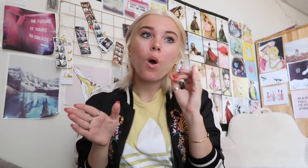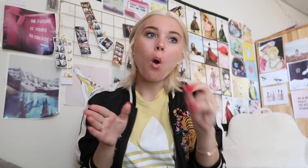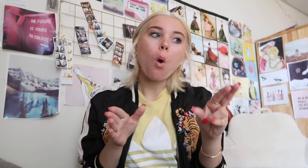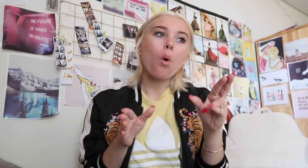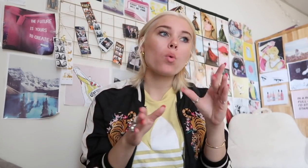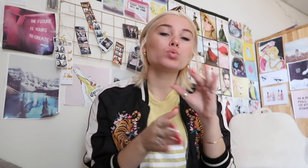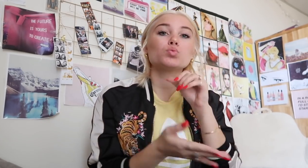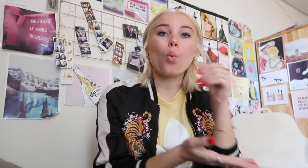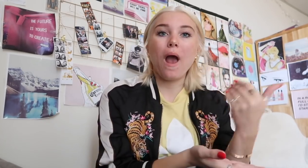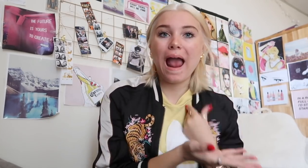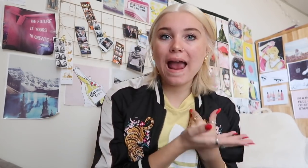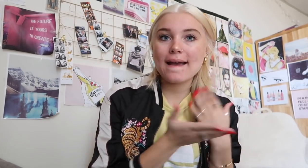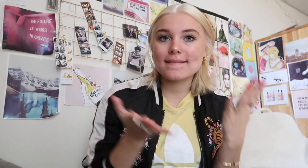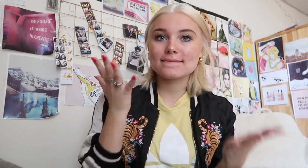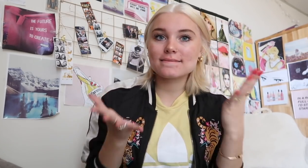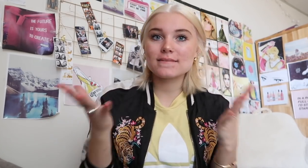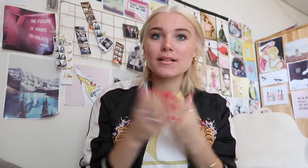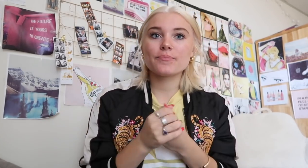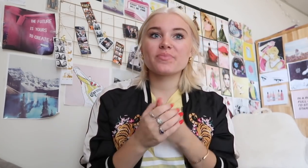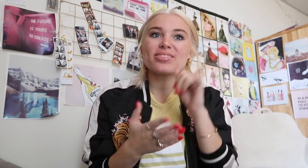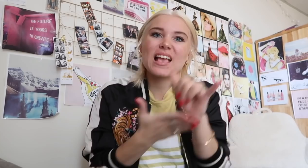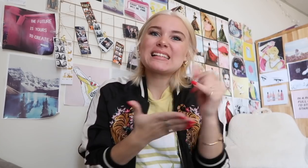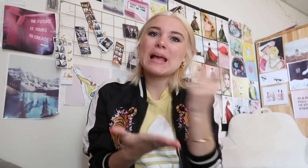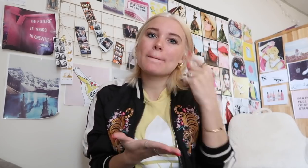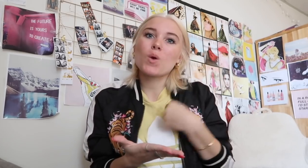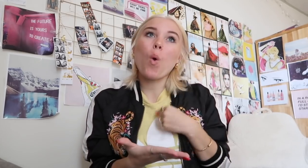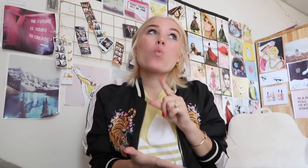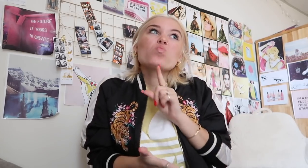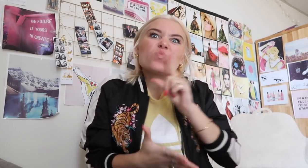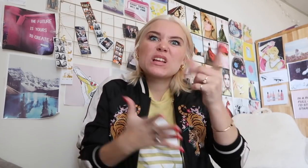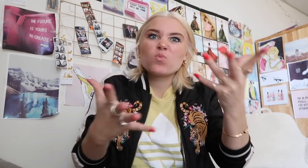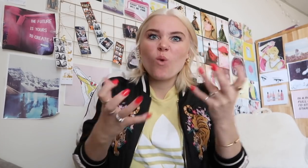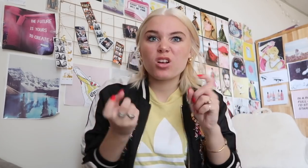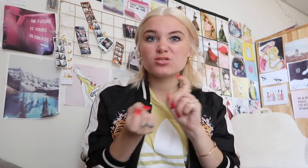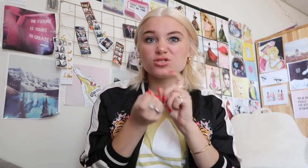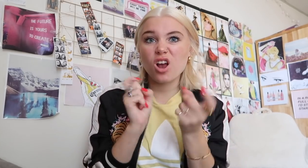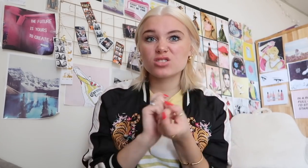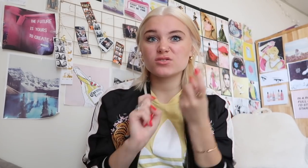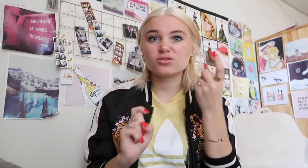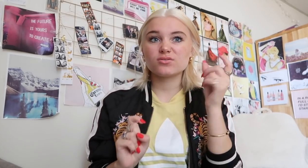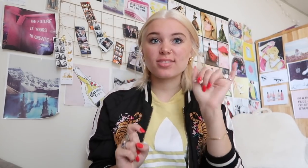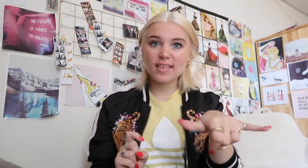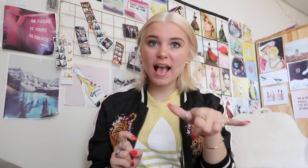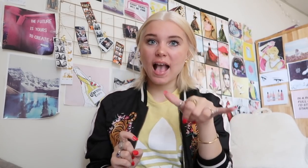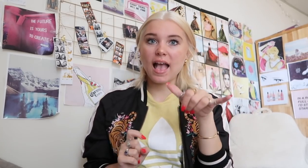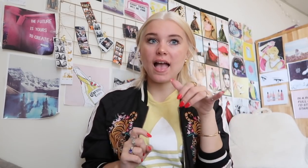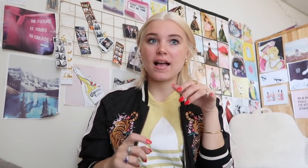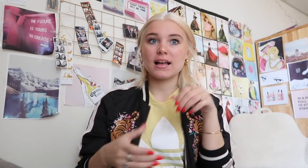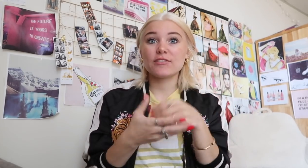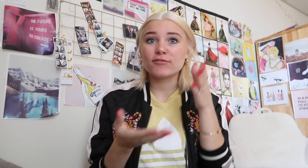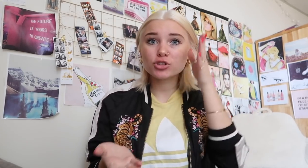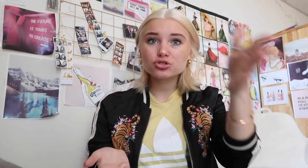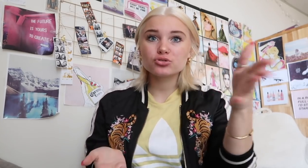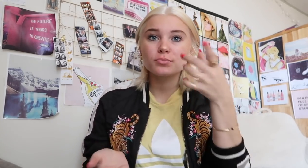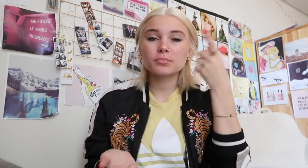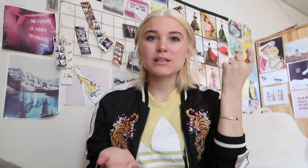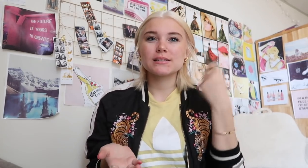or doesn't have it is something that I really hope to see the new changes in future